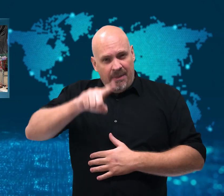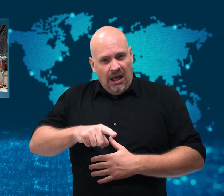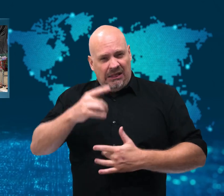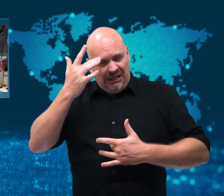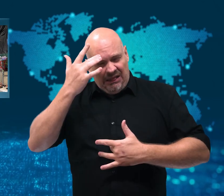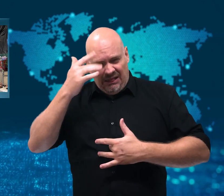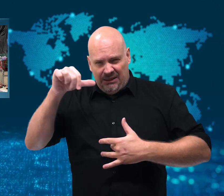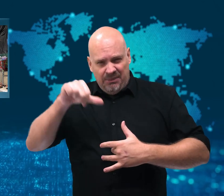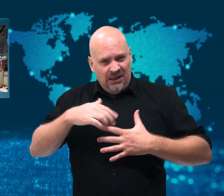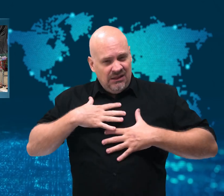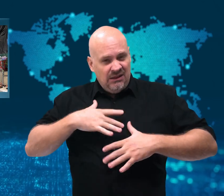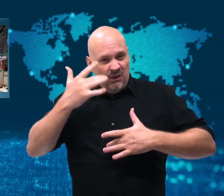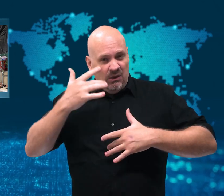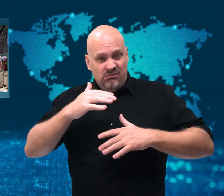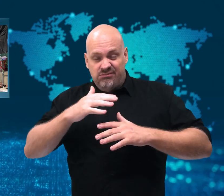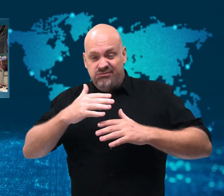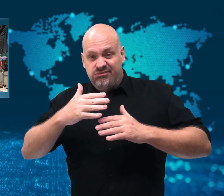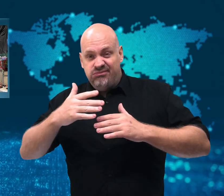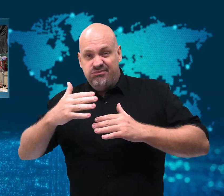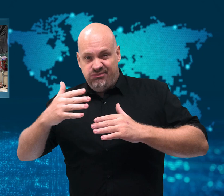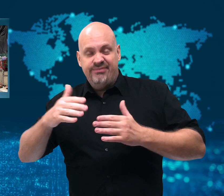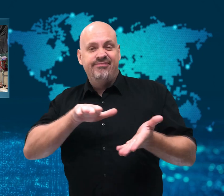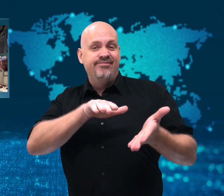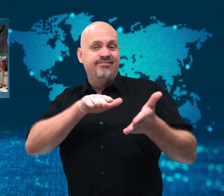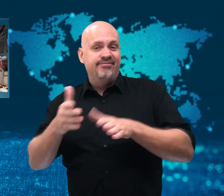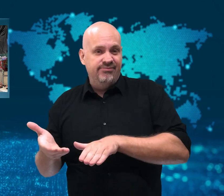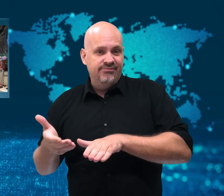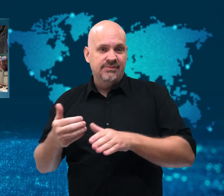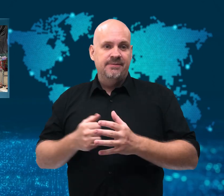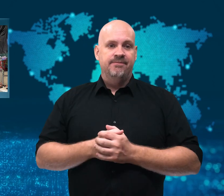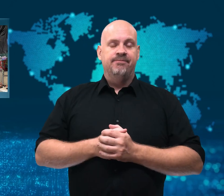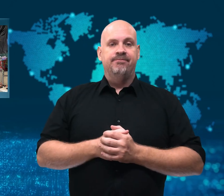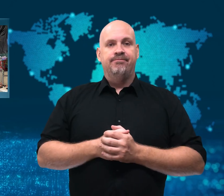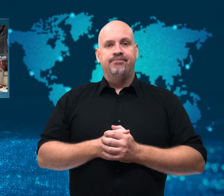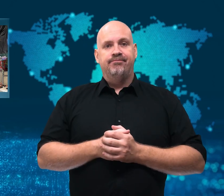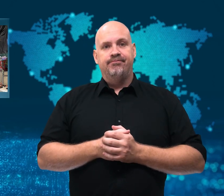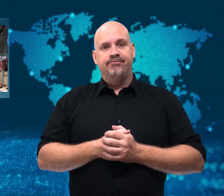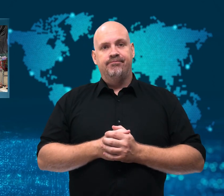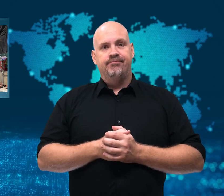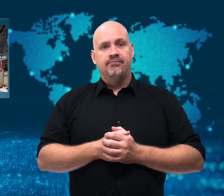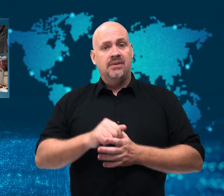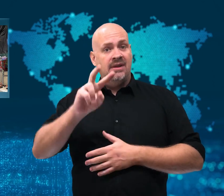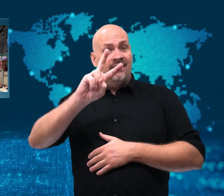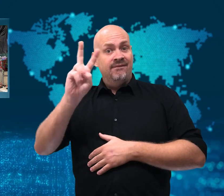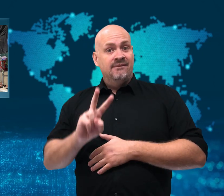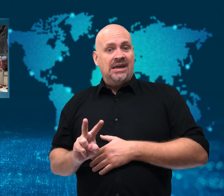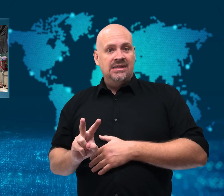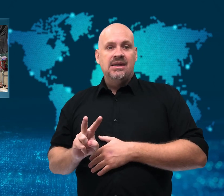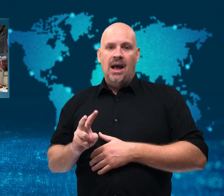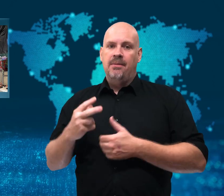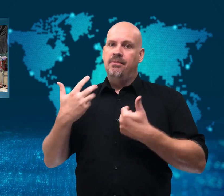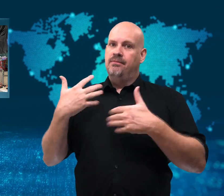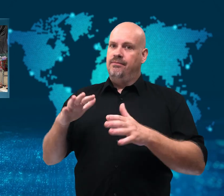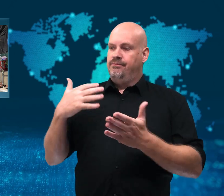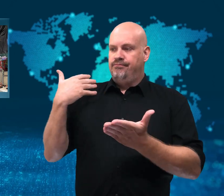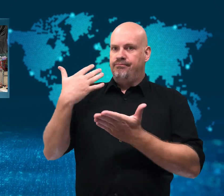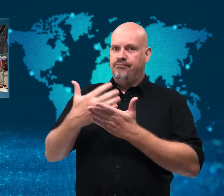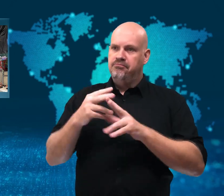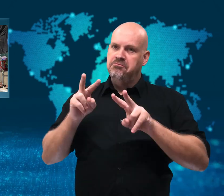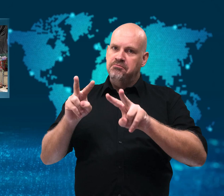Vietnam was considered a COVID-19 “success story.” The province of